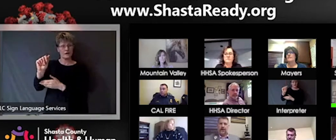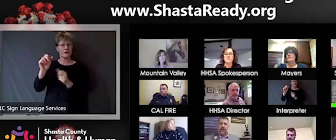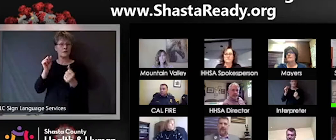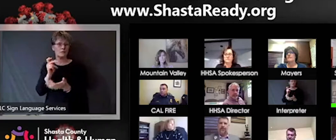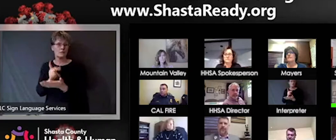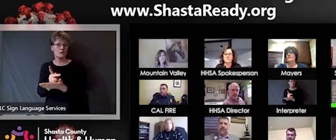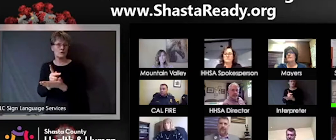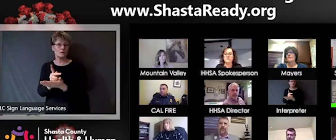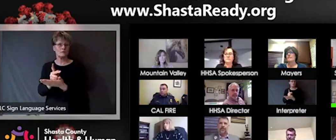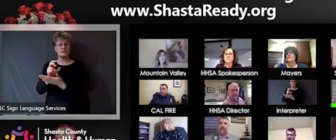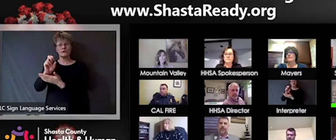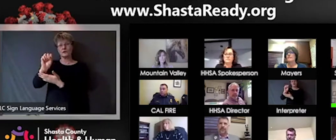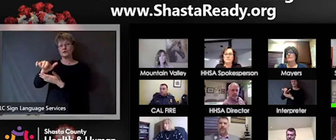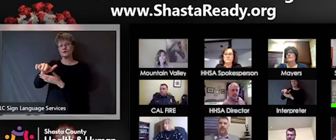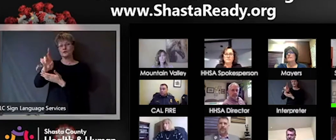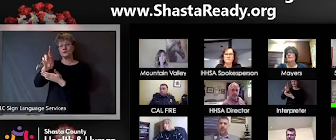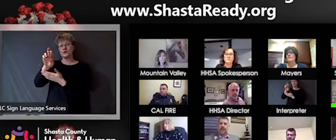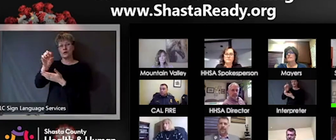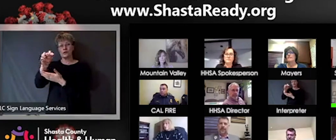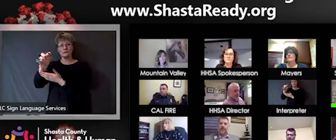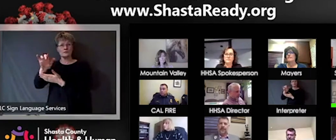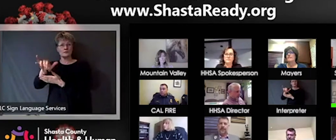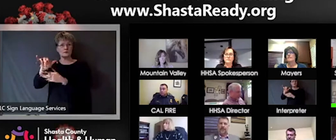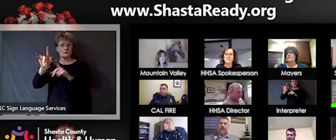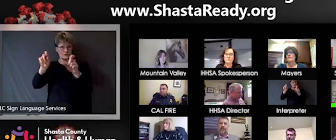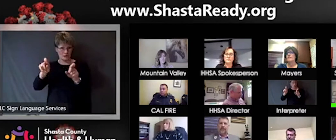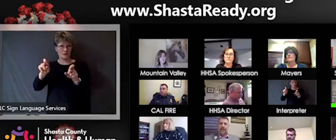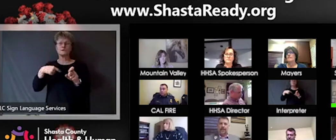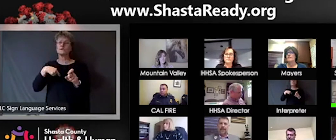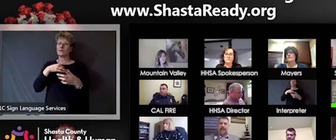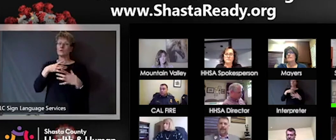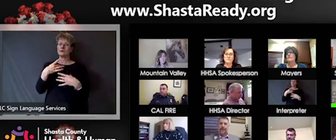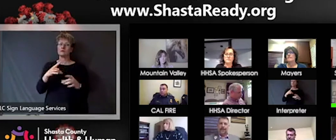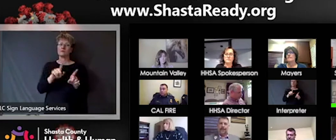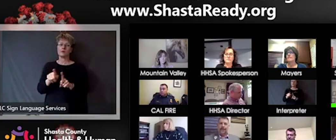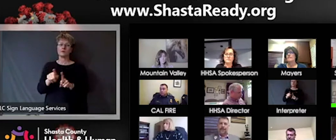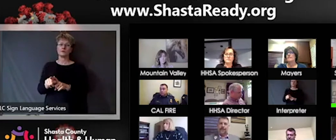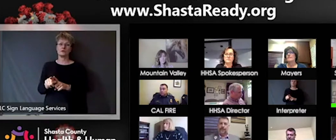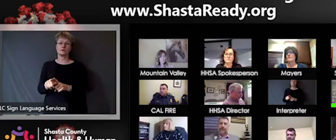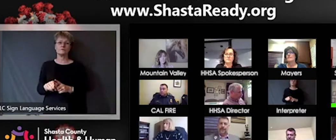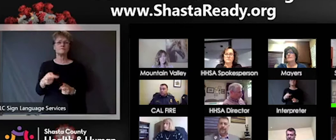also interested in that question. I think we're going to learn more. We're